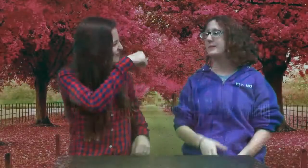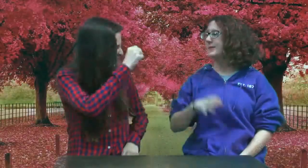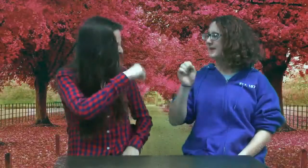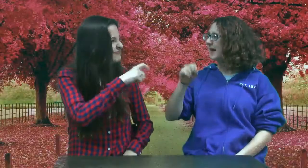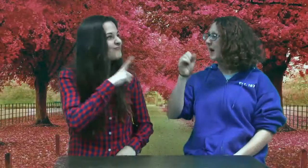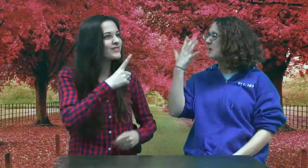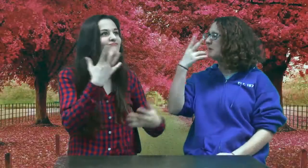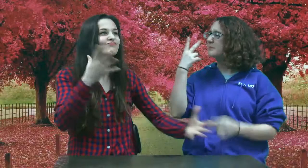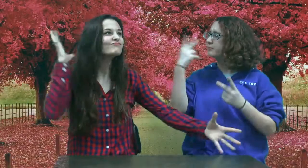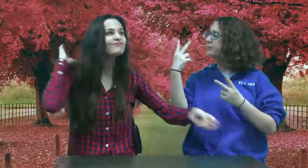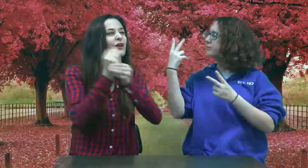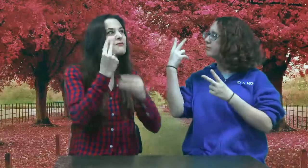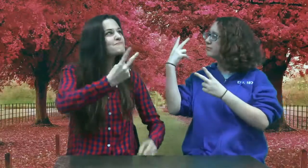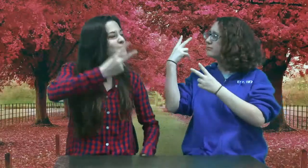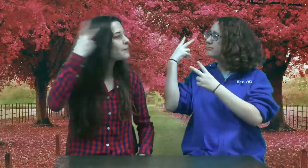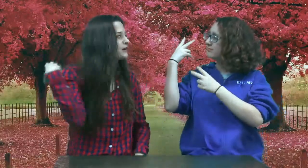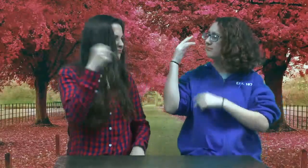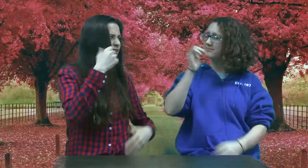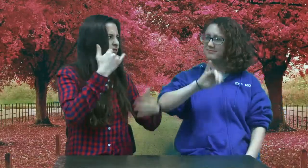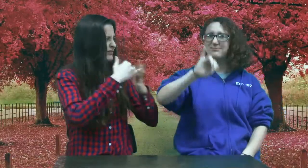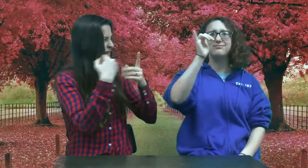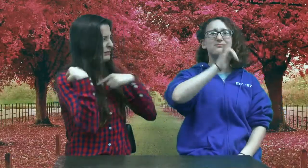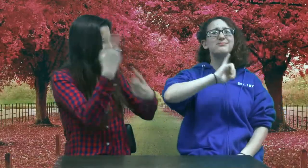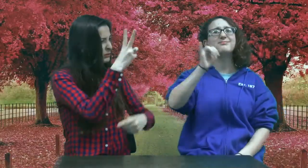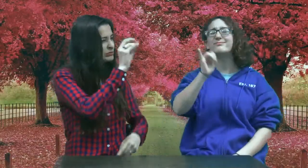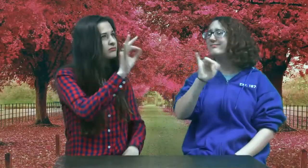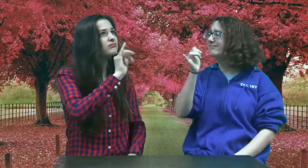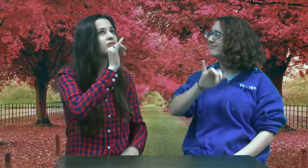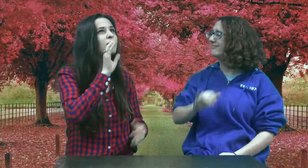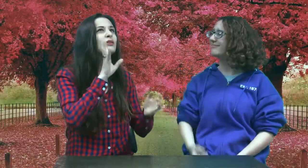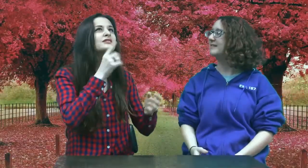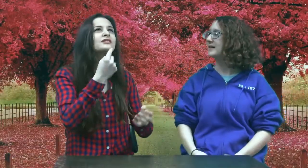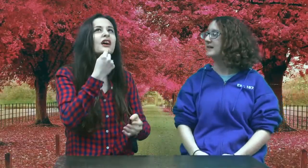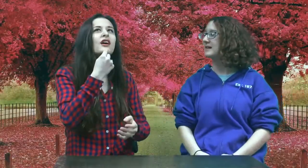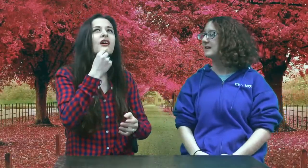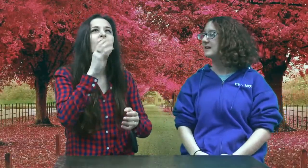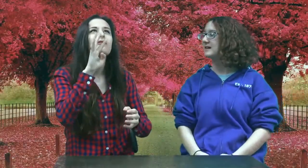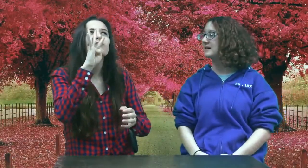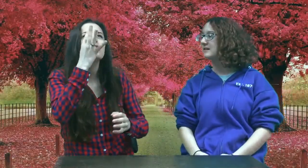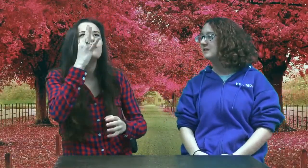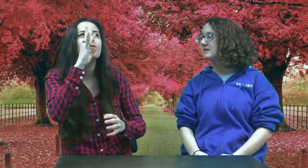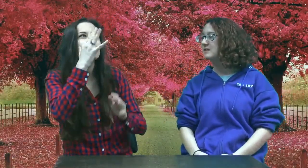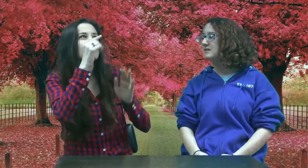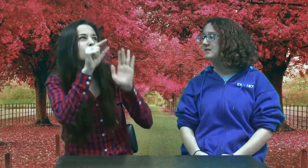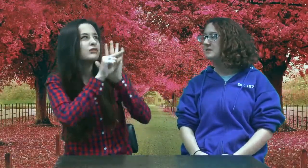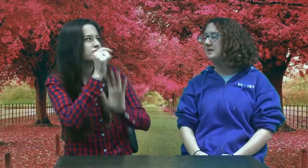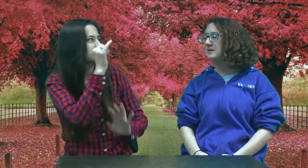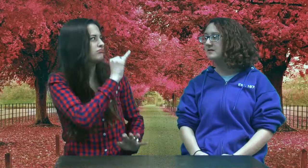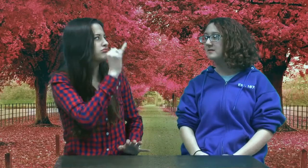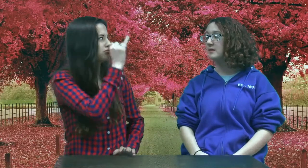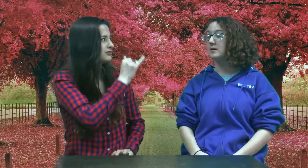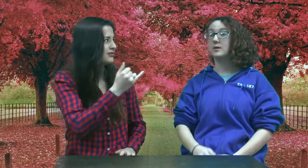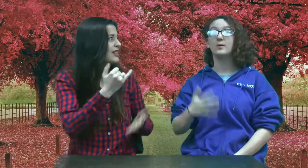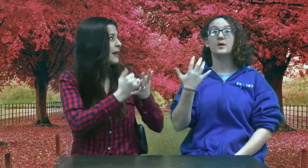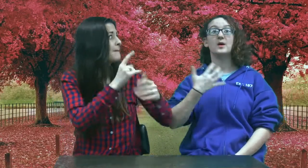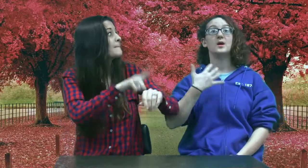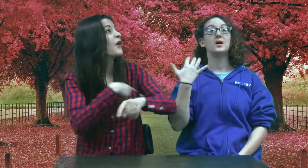Wow. Oh yeah, I remember all of that. It was so long ago. I was in like 4th or 5th grade. Wow